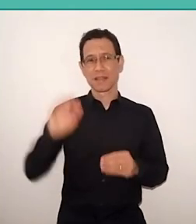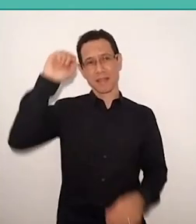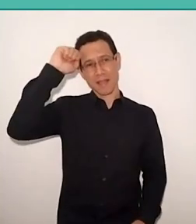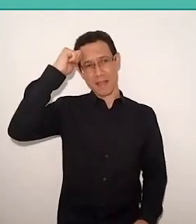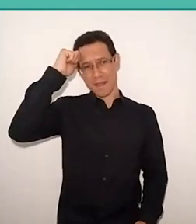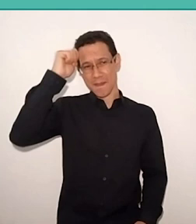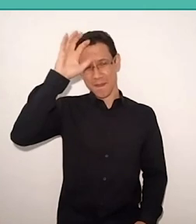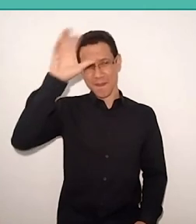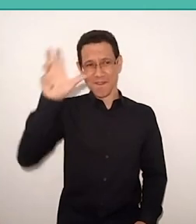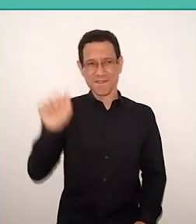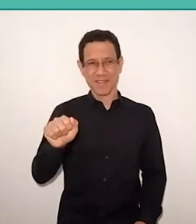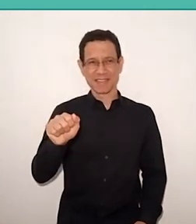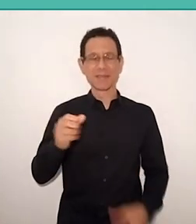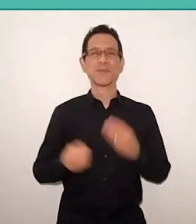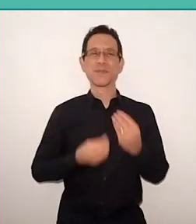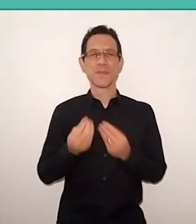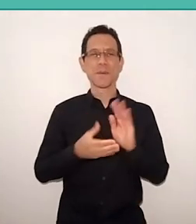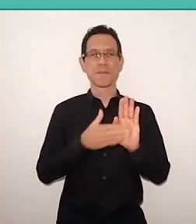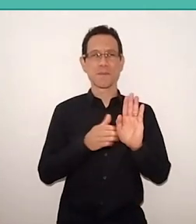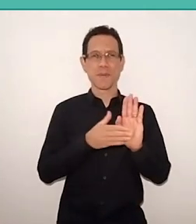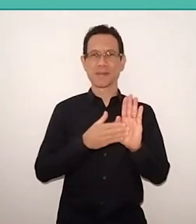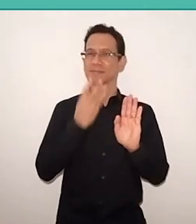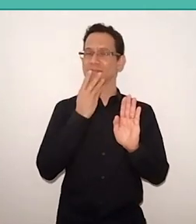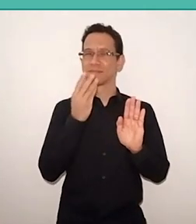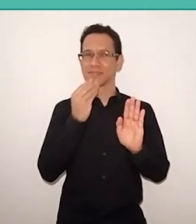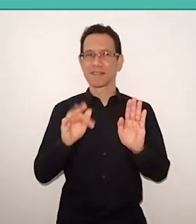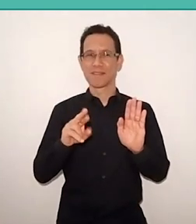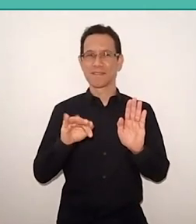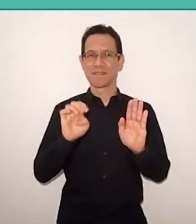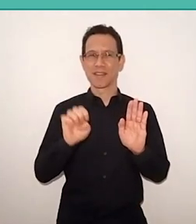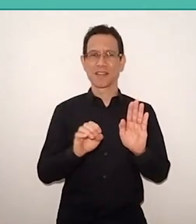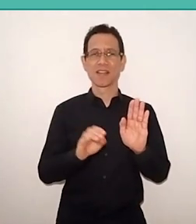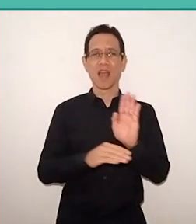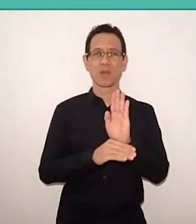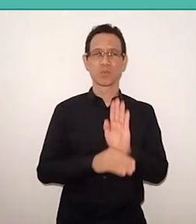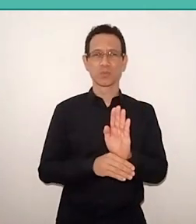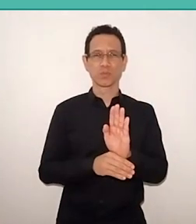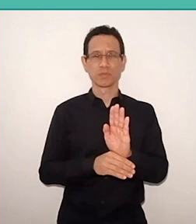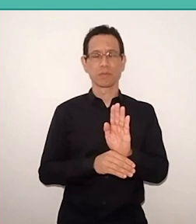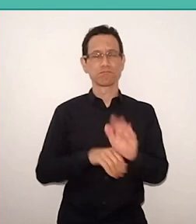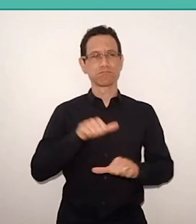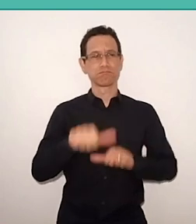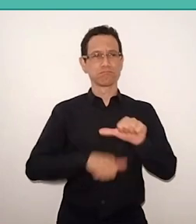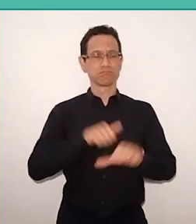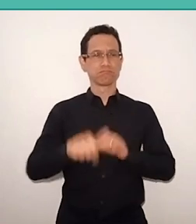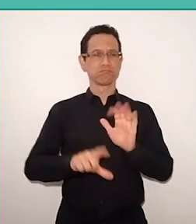Like Freire's proposals can help us rethink education policies in Africa.